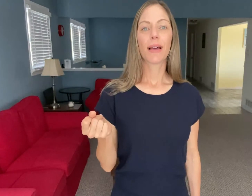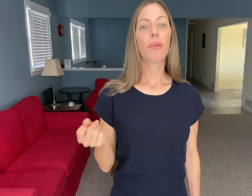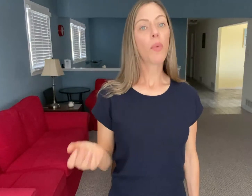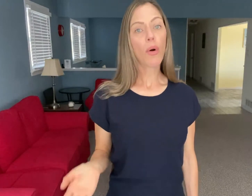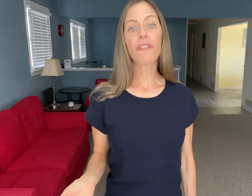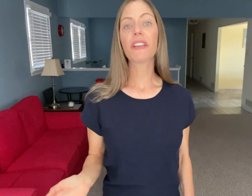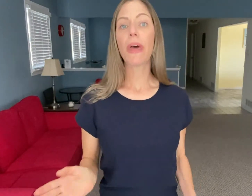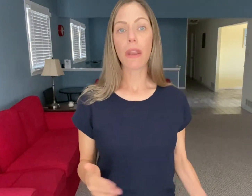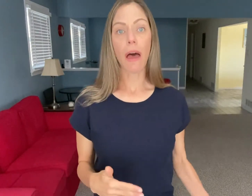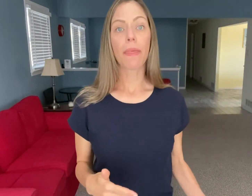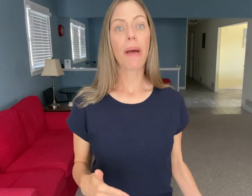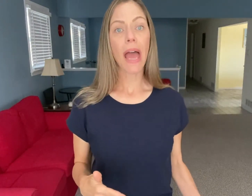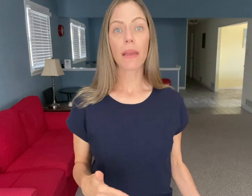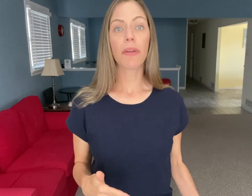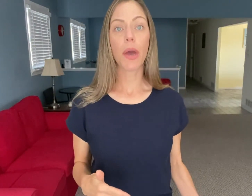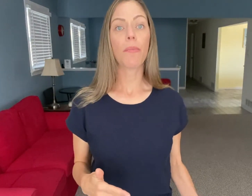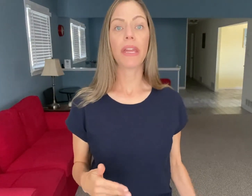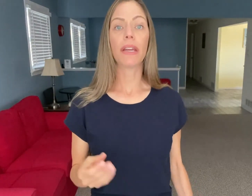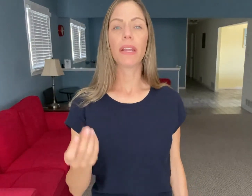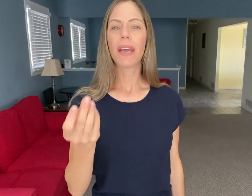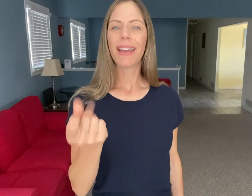But more often than not the pat can be omitted